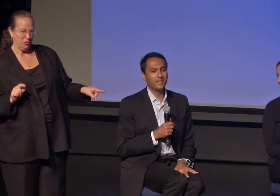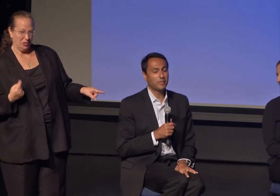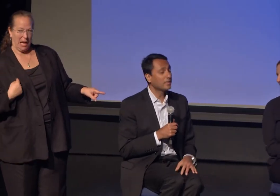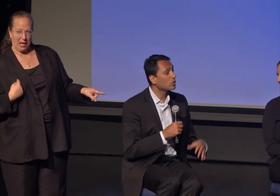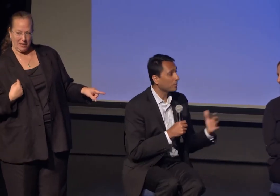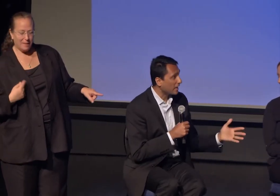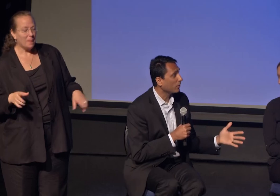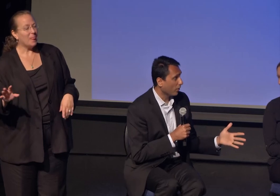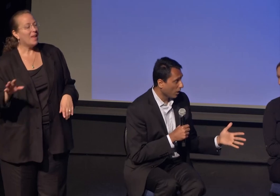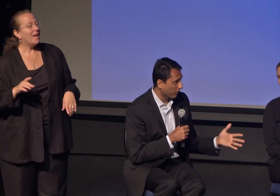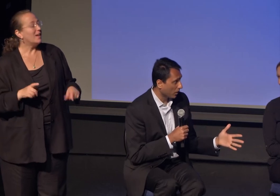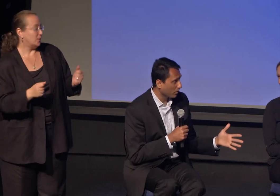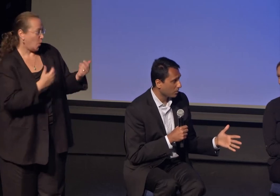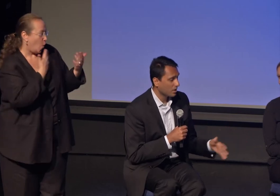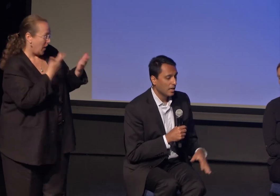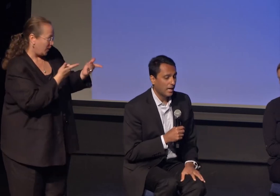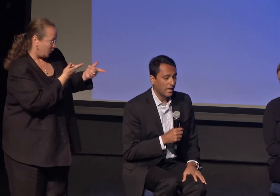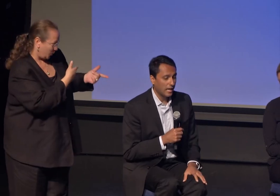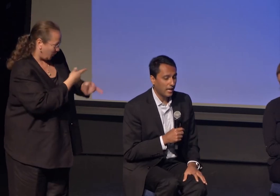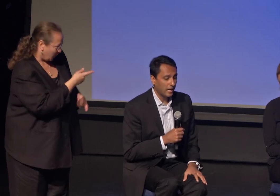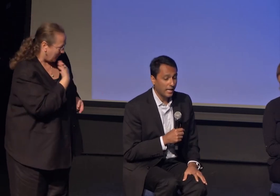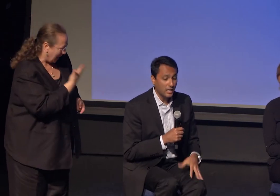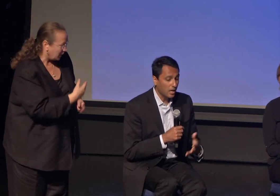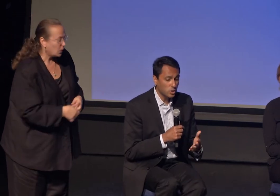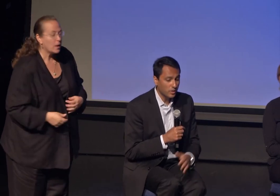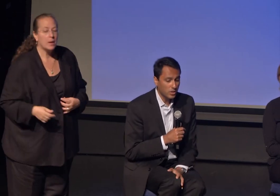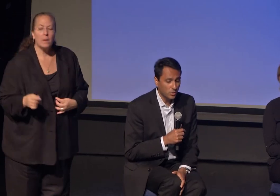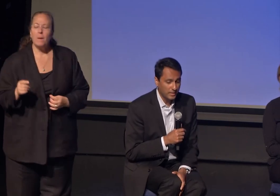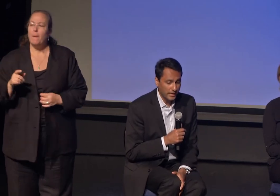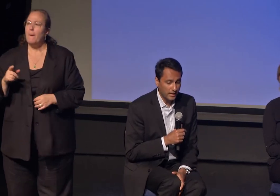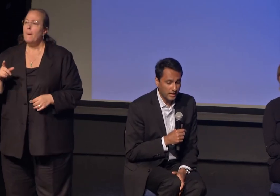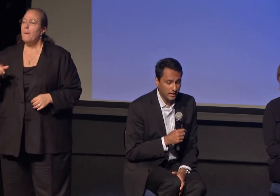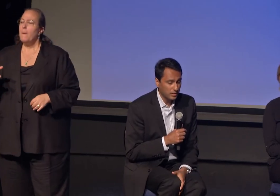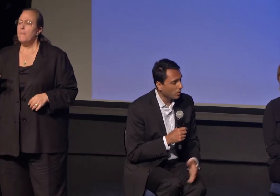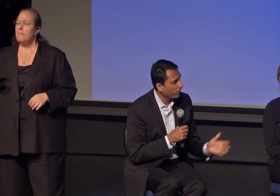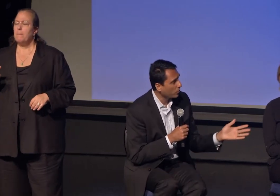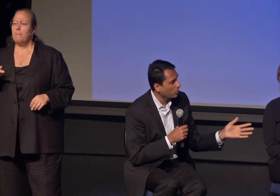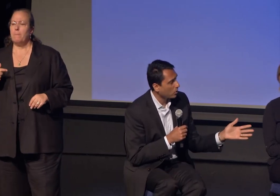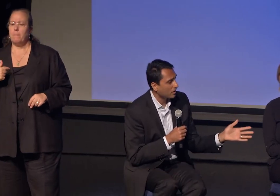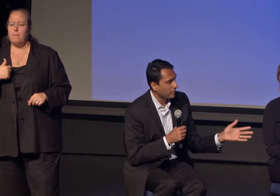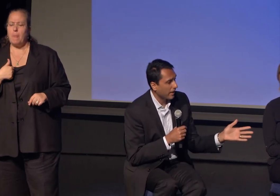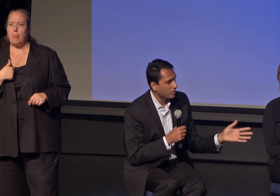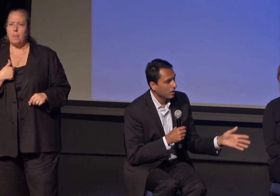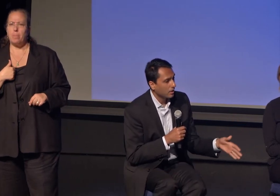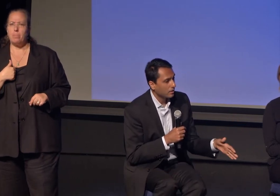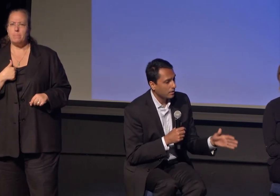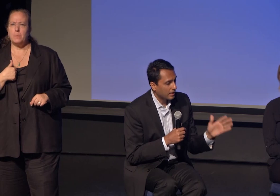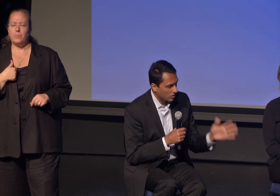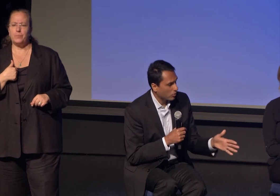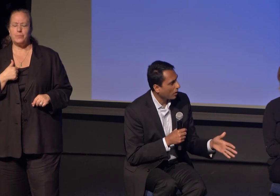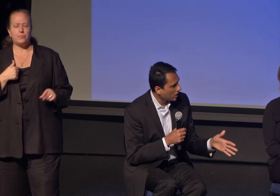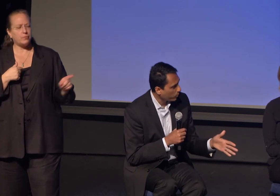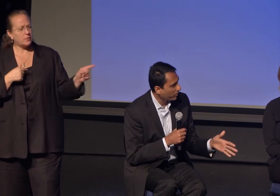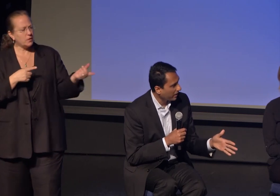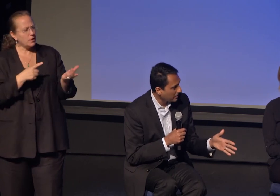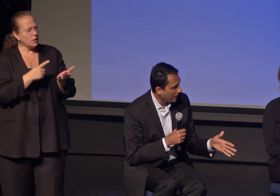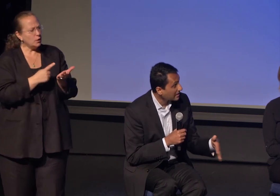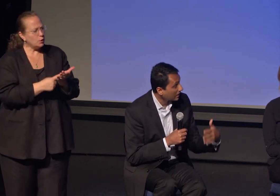So, thank you for all of those. And I just want to note that, you know, Varon, you talked about the movement in India